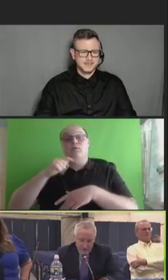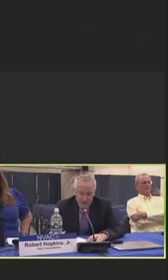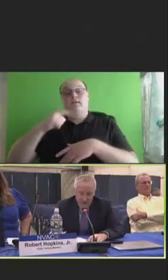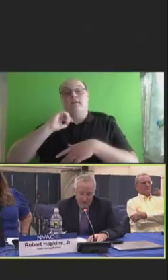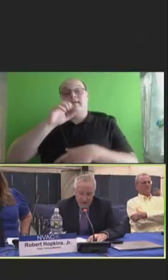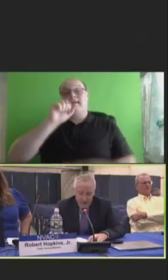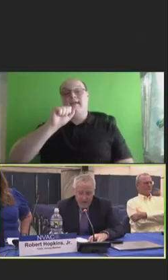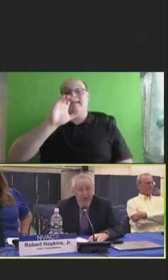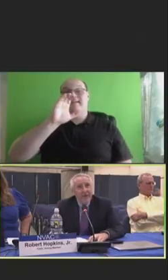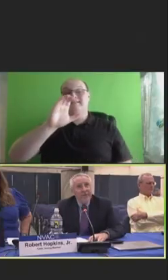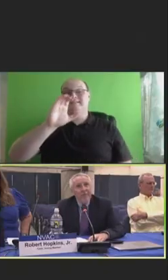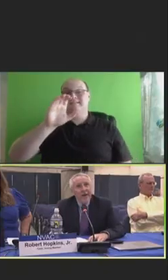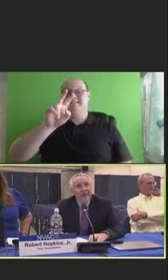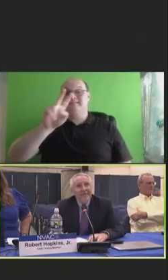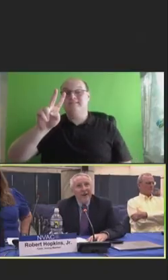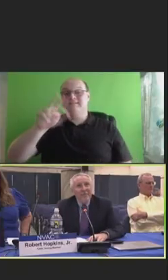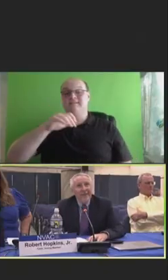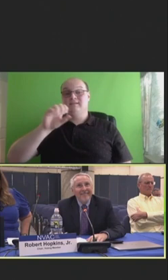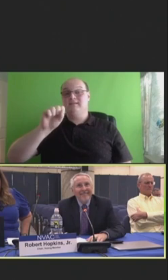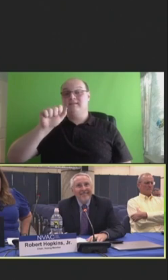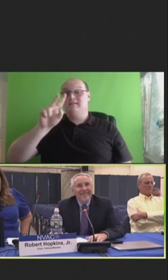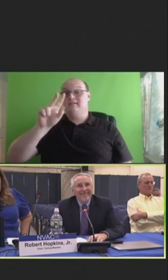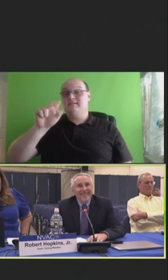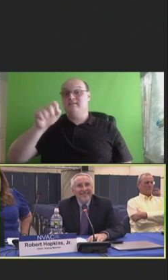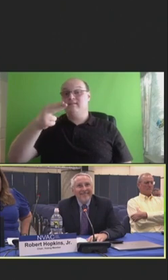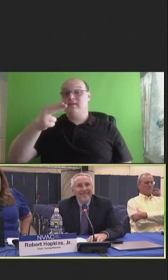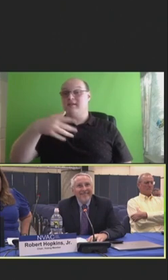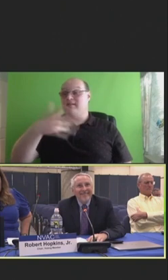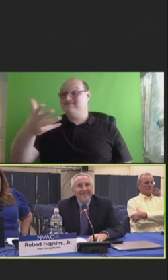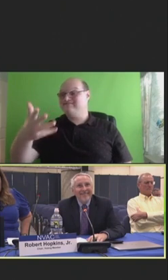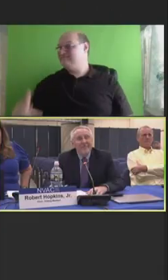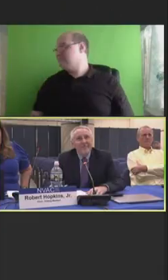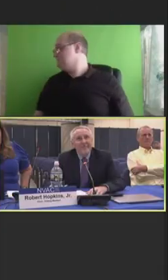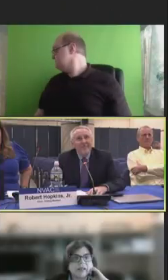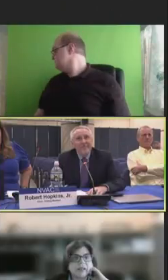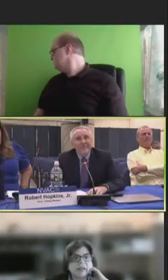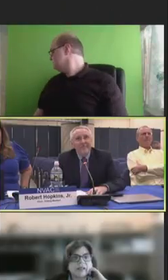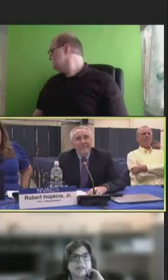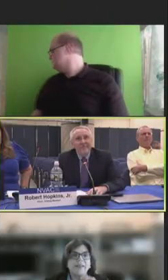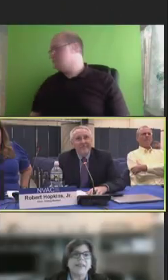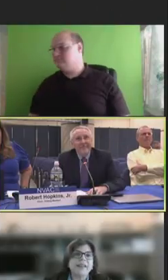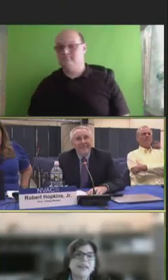Roxanna, you're back up. Roxanna Diba: Thank you.